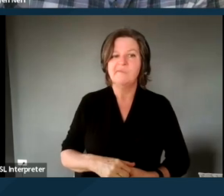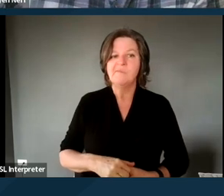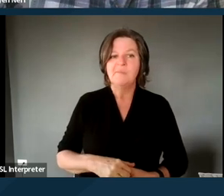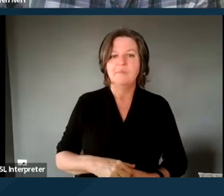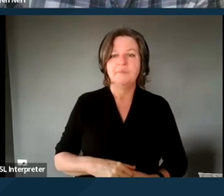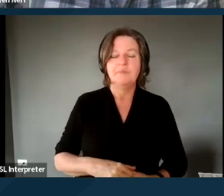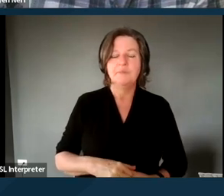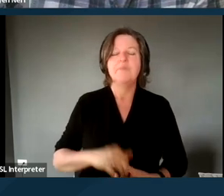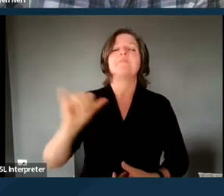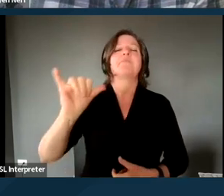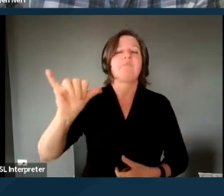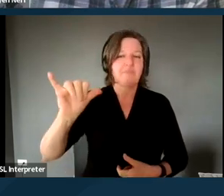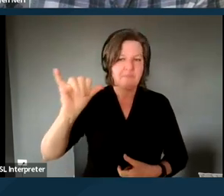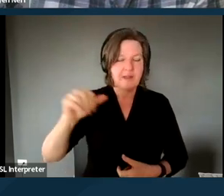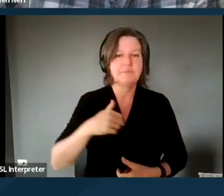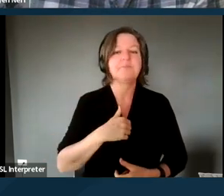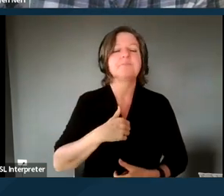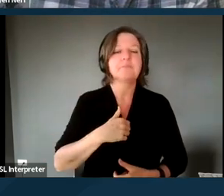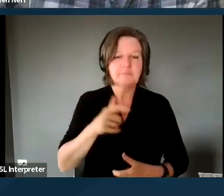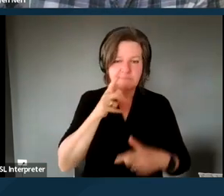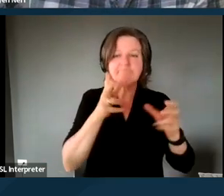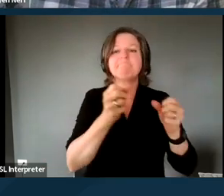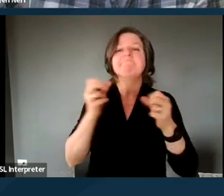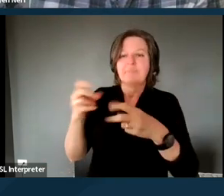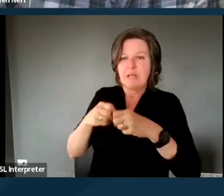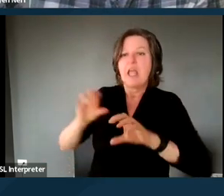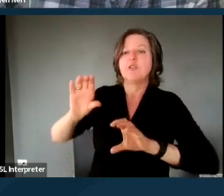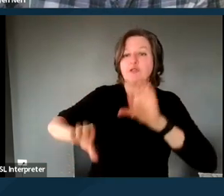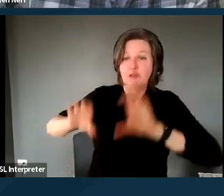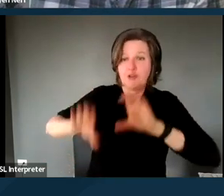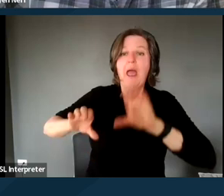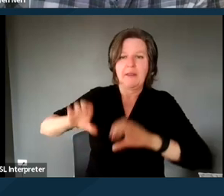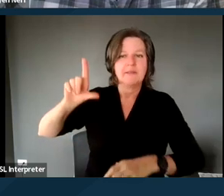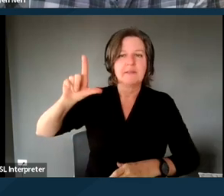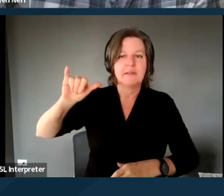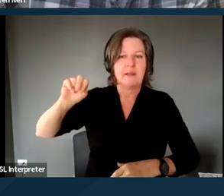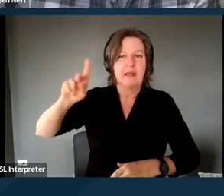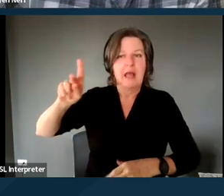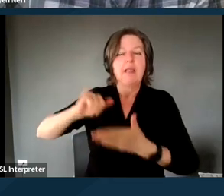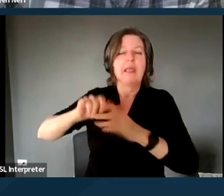Oh, I think I'm gonna drop in the chat a link that answers Valerie's question,